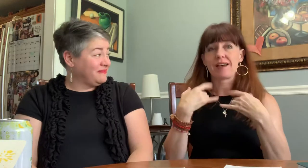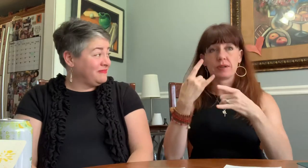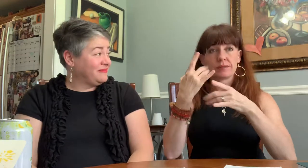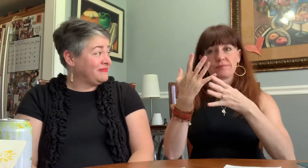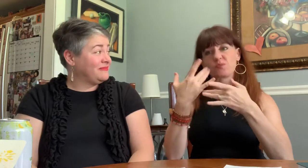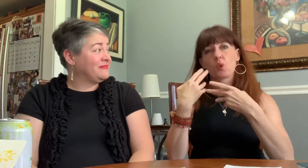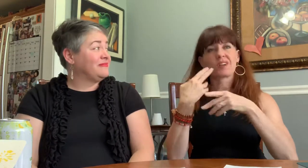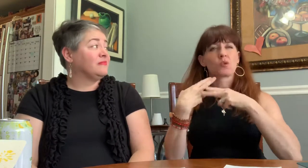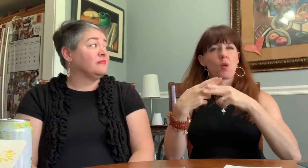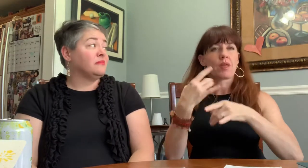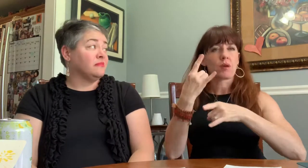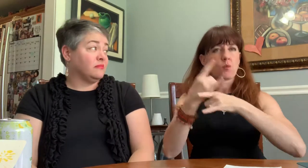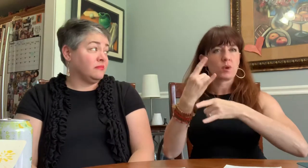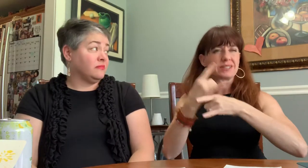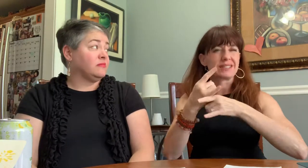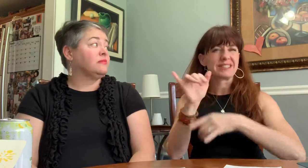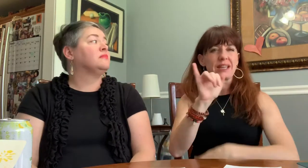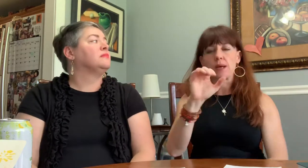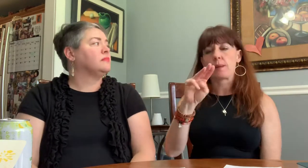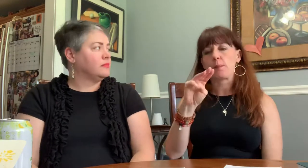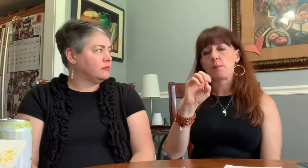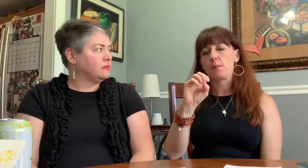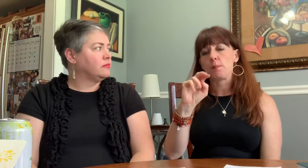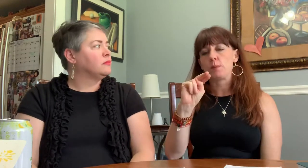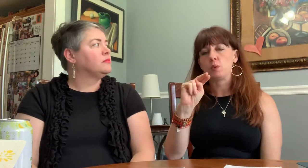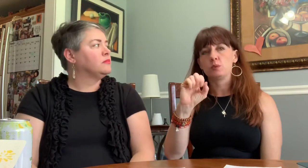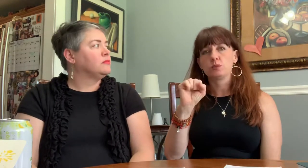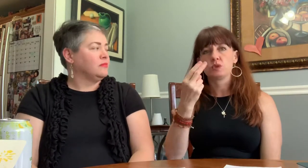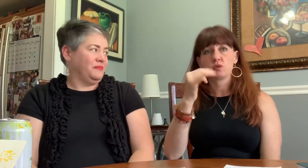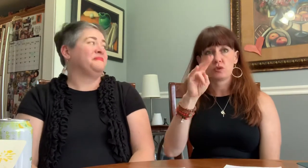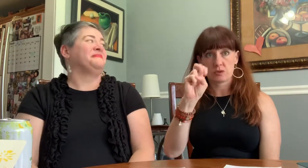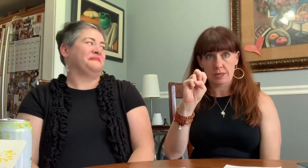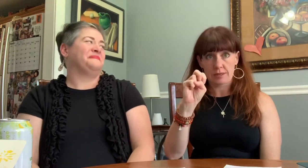Ooh, they have alcohol, like moonshine